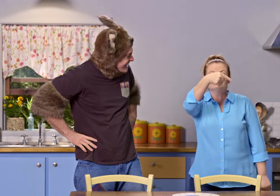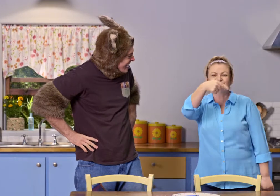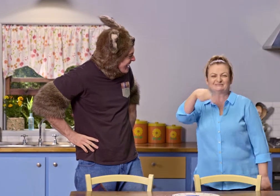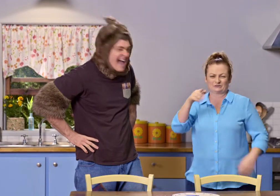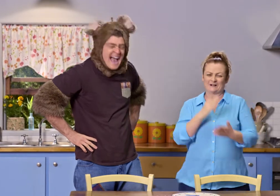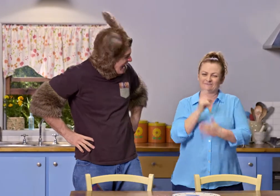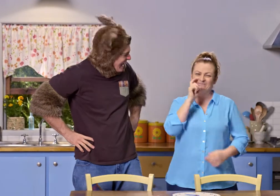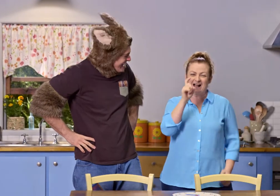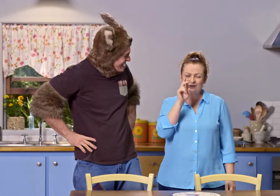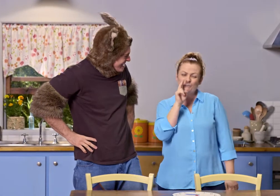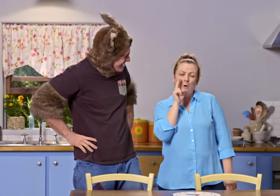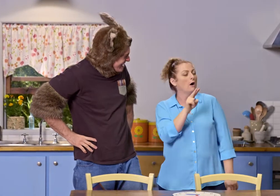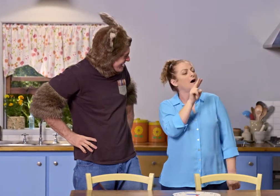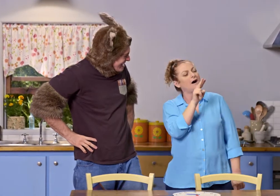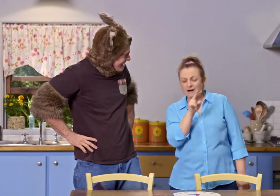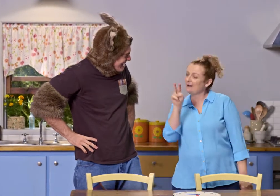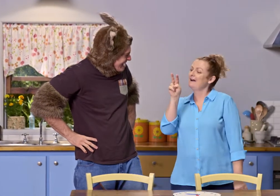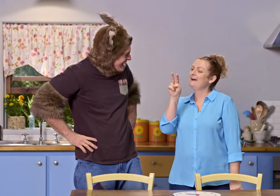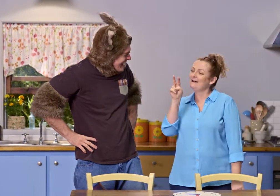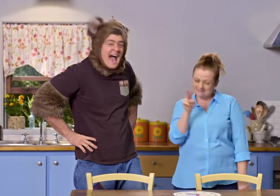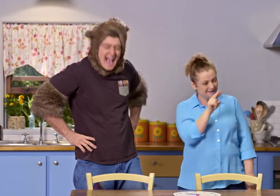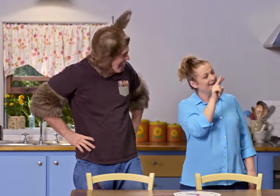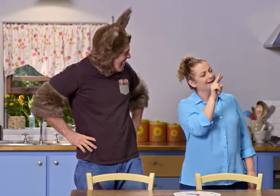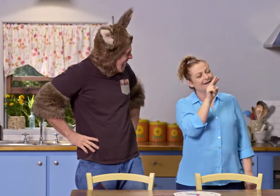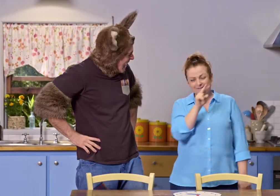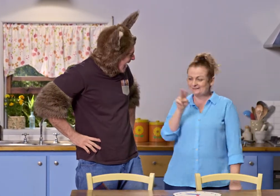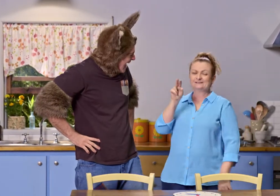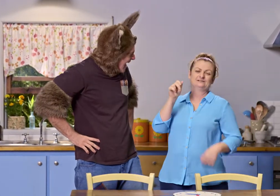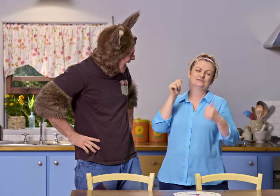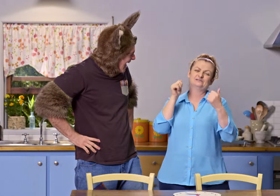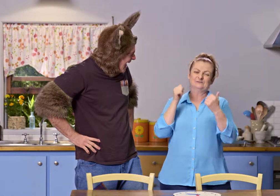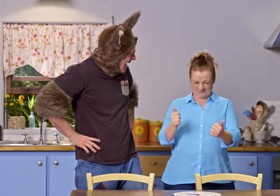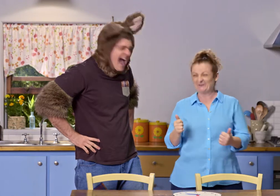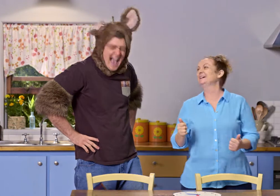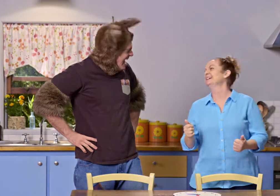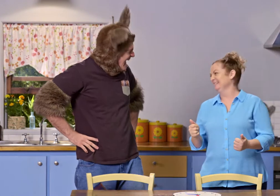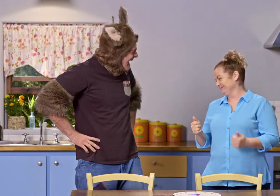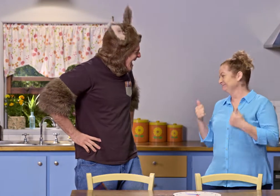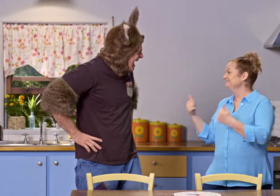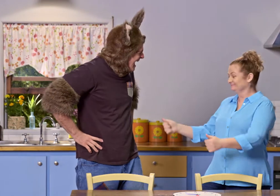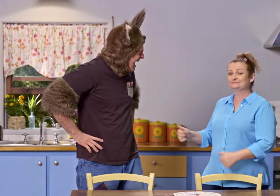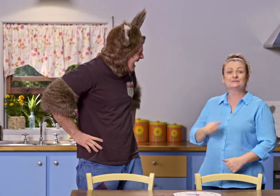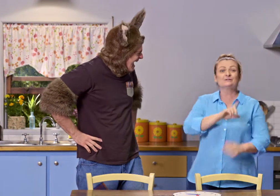A pendulum swinging is so much fun to watch, isn't it? Yeah.